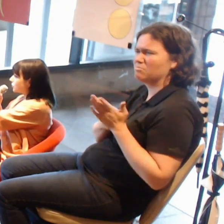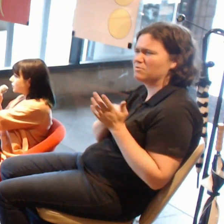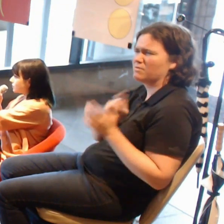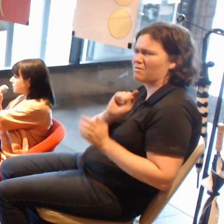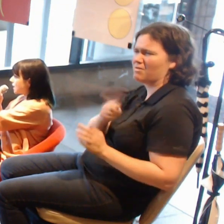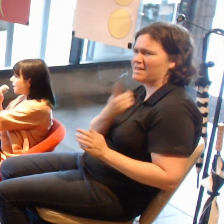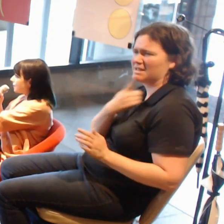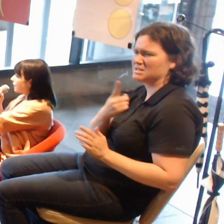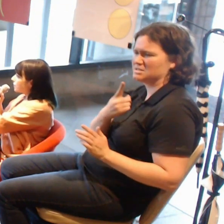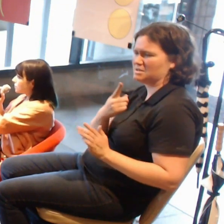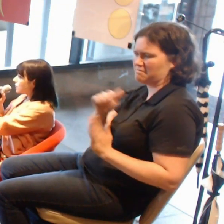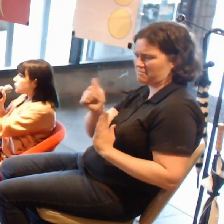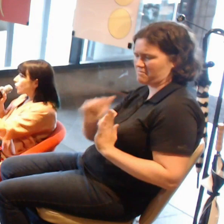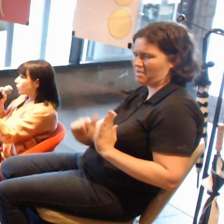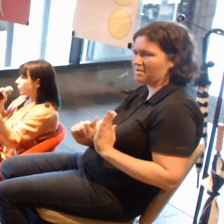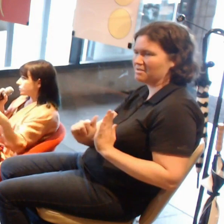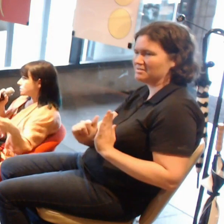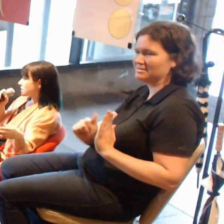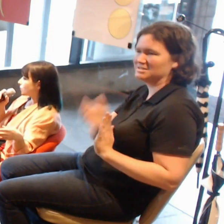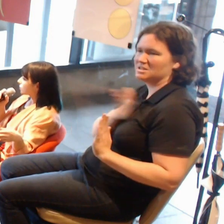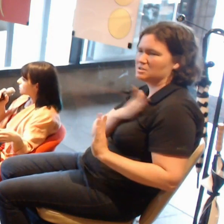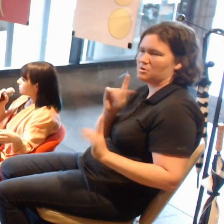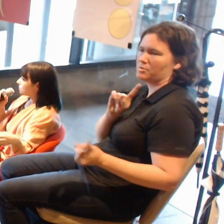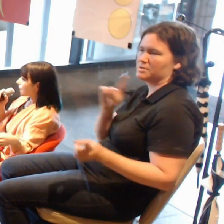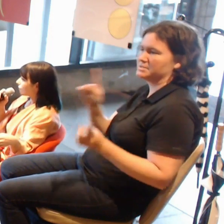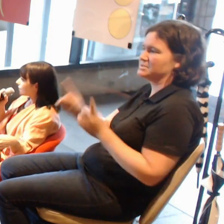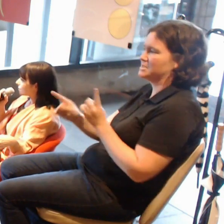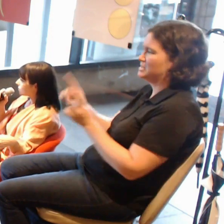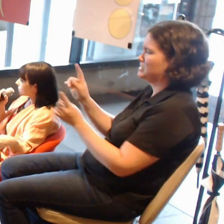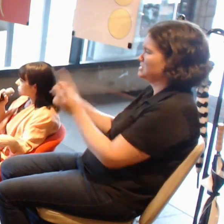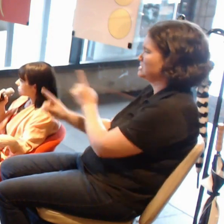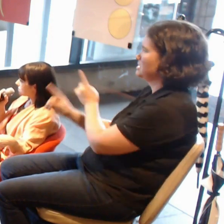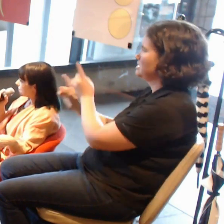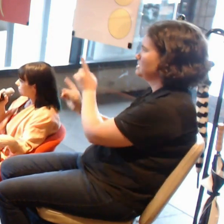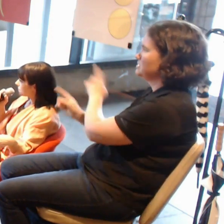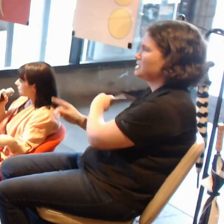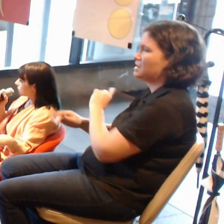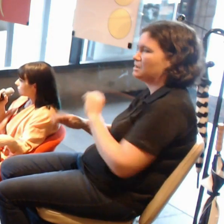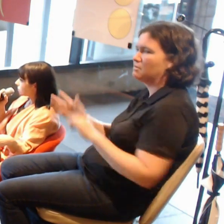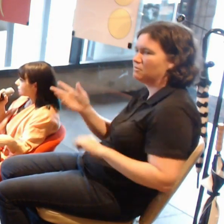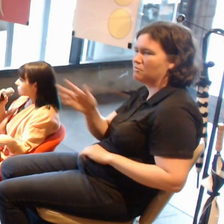so they don't want their works migrated across to future technology.